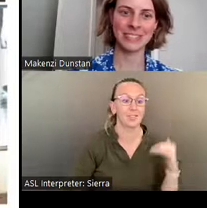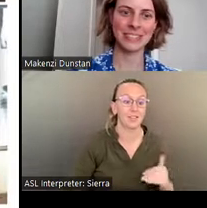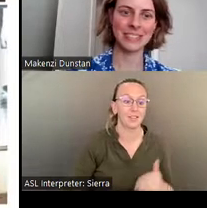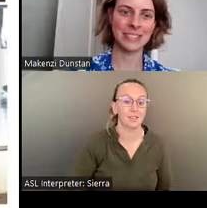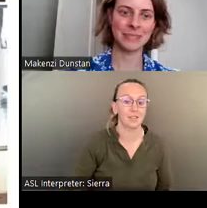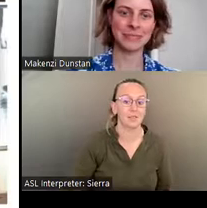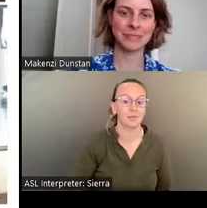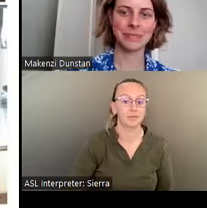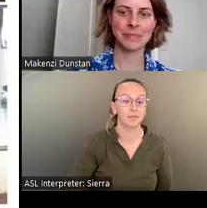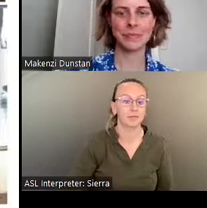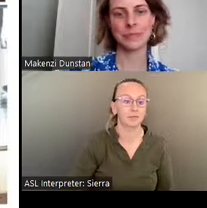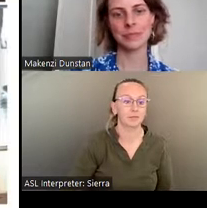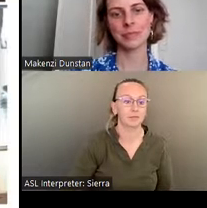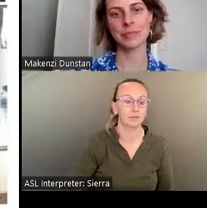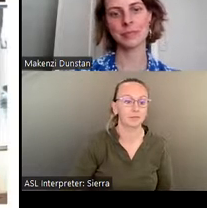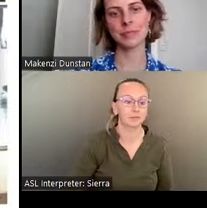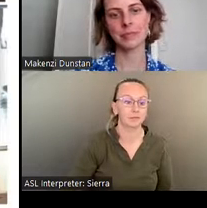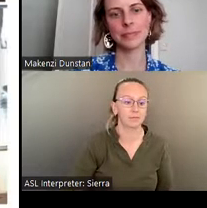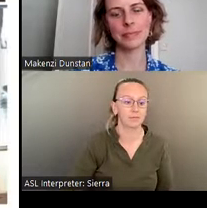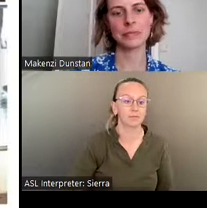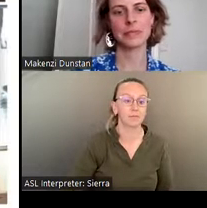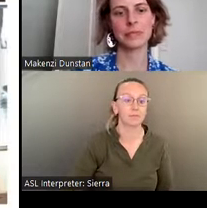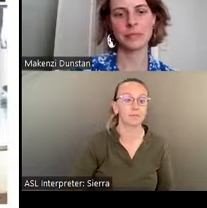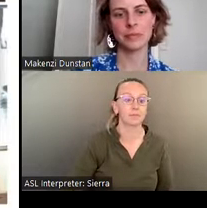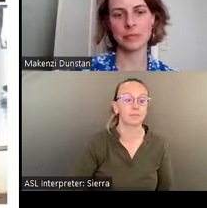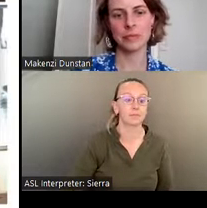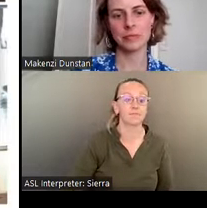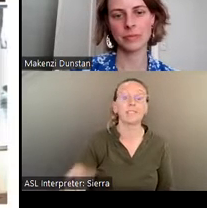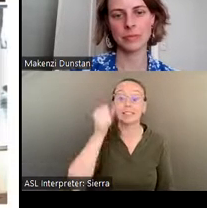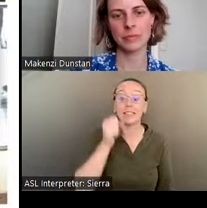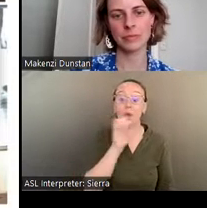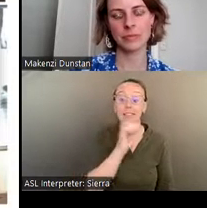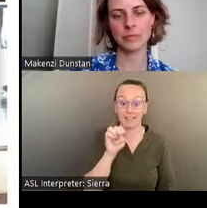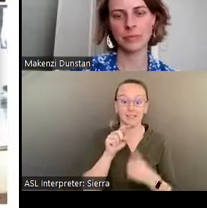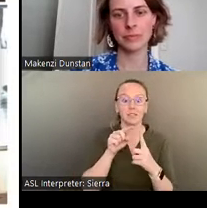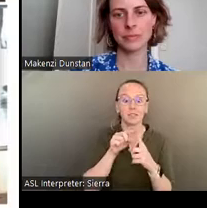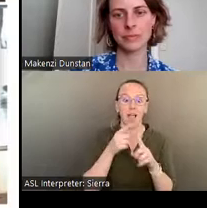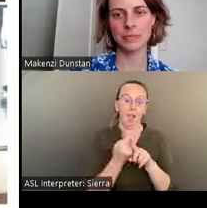Travel 20 minutes southeast of Columbus and across state lines to Seale, Alabama and discover